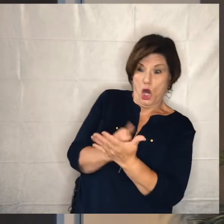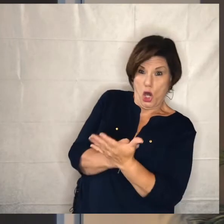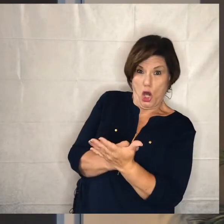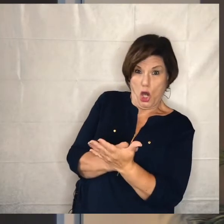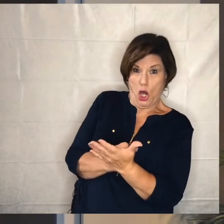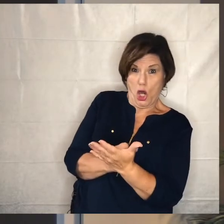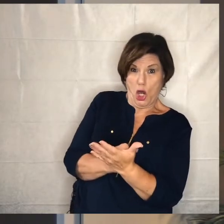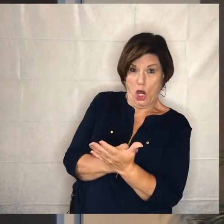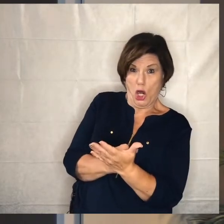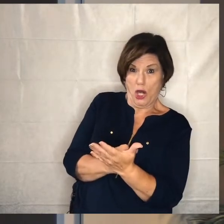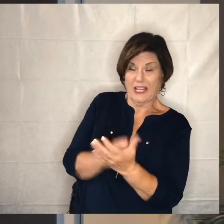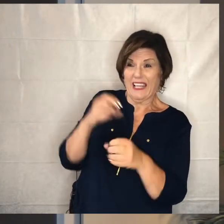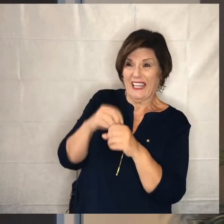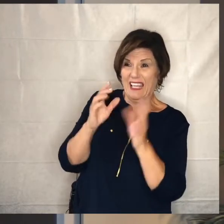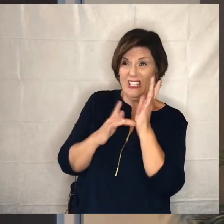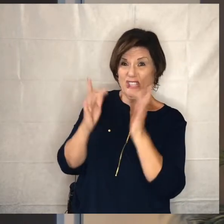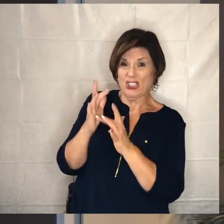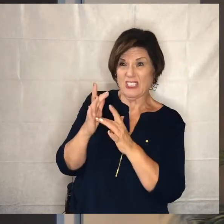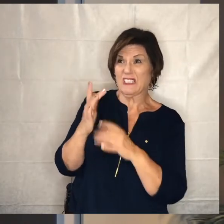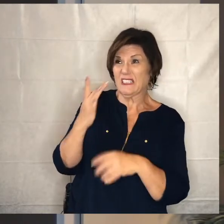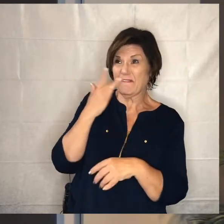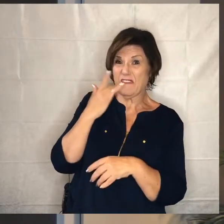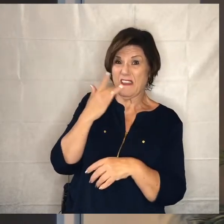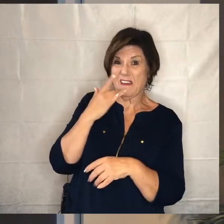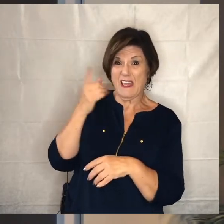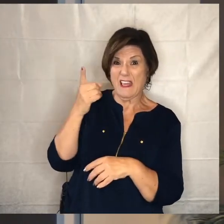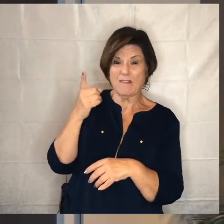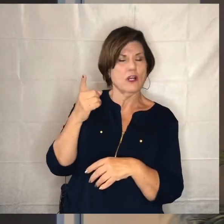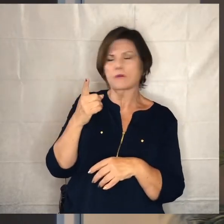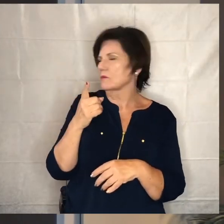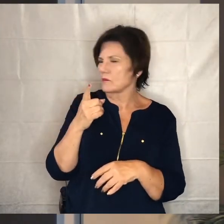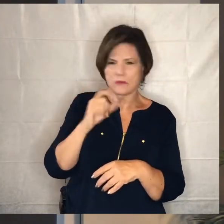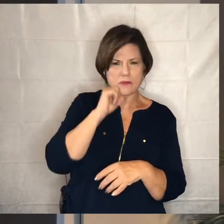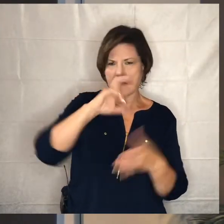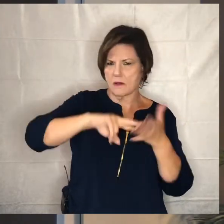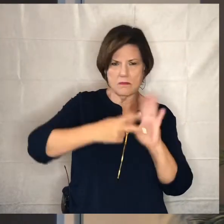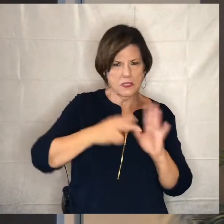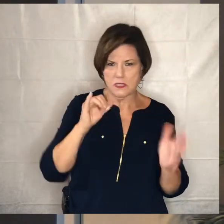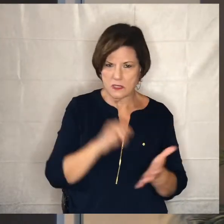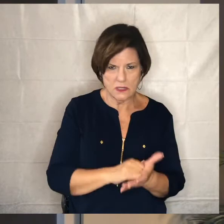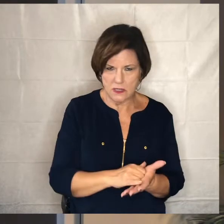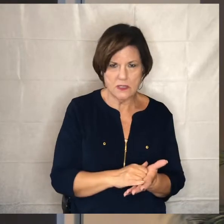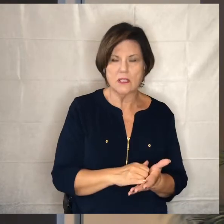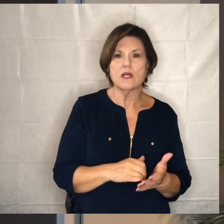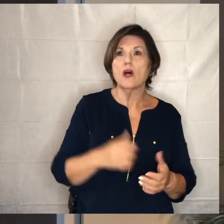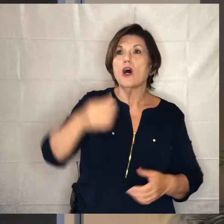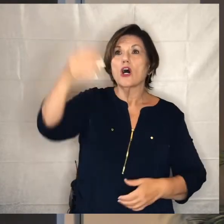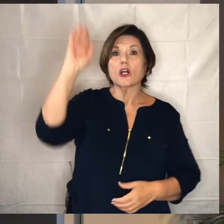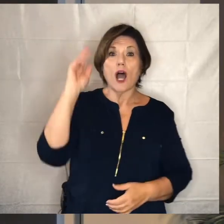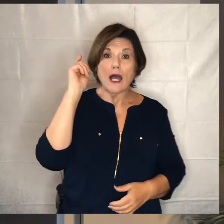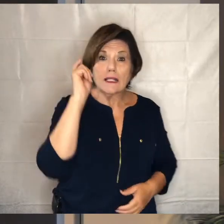jesus's favor this is not a salvation passage right that's not what this passage is about the idea is god has given us things and